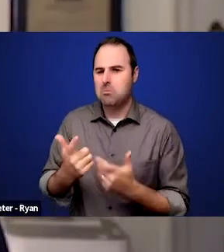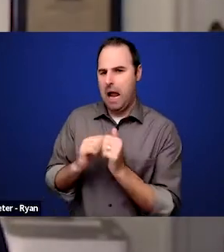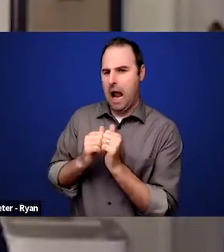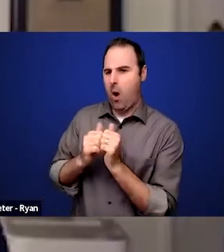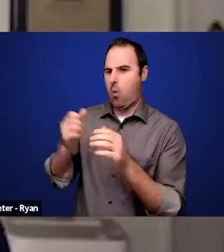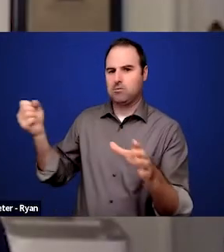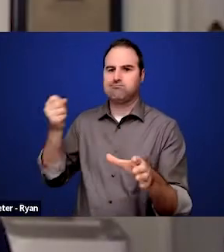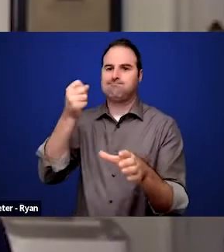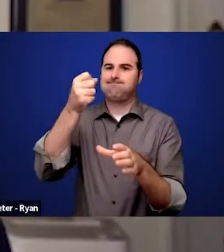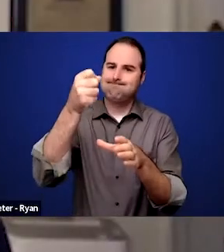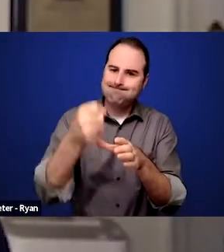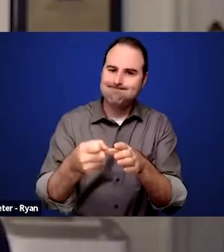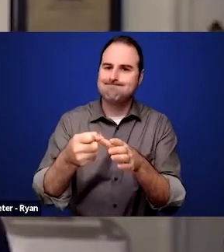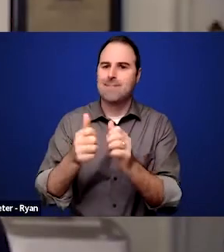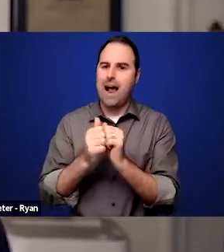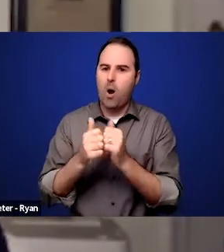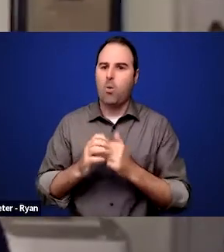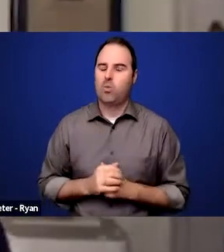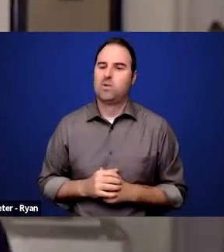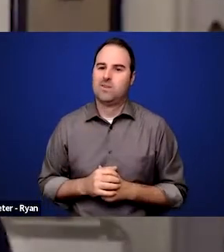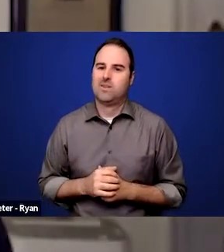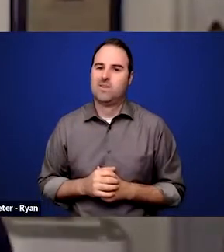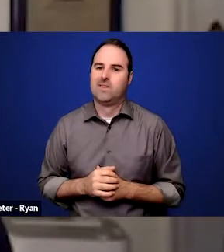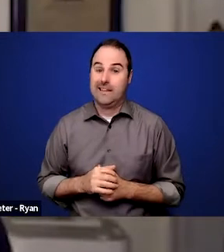I think that's a very fundamental way of beginning.